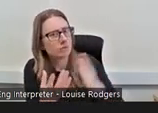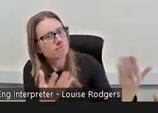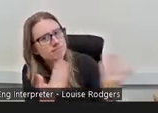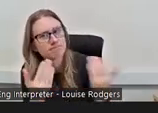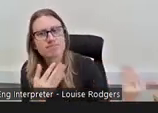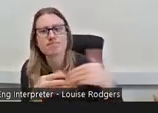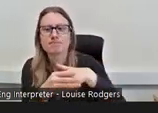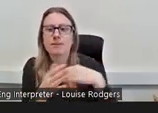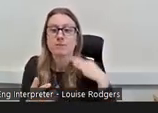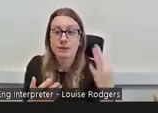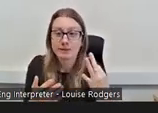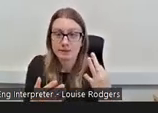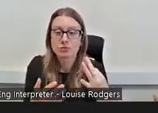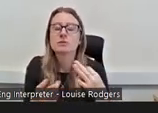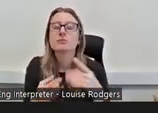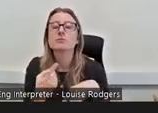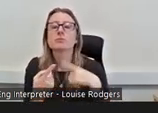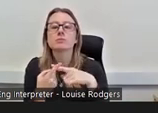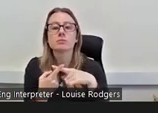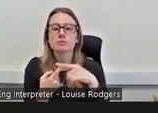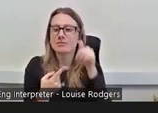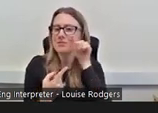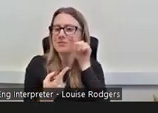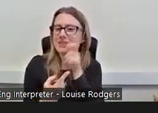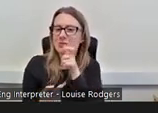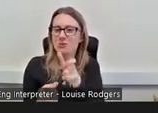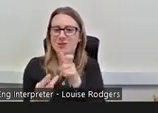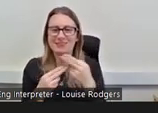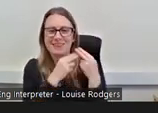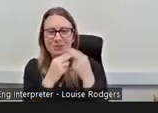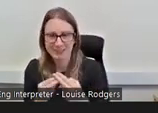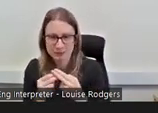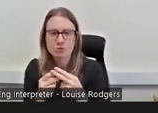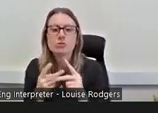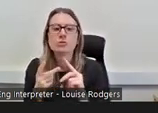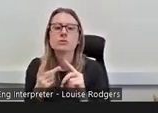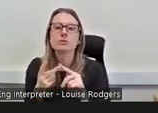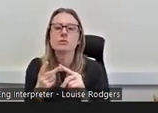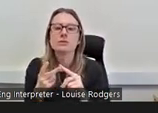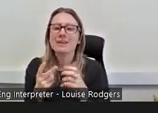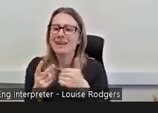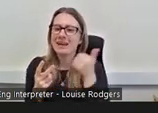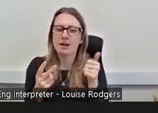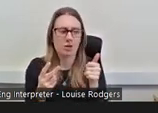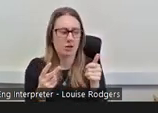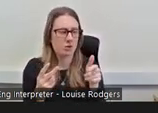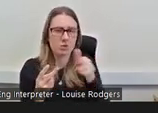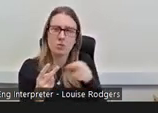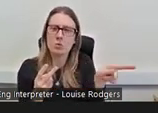being mindful of that word ‘heritage’. How do your volunteers or potential target groups,